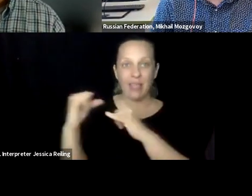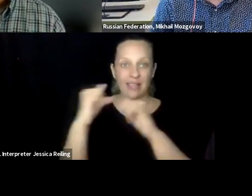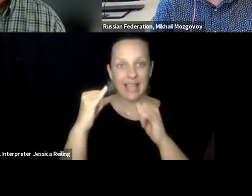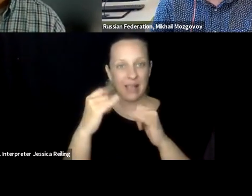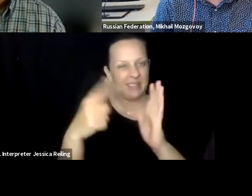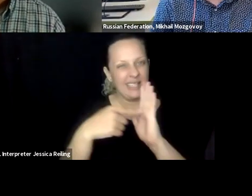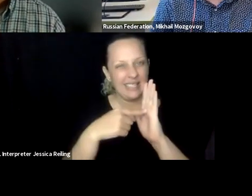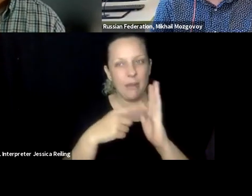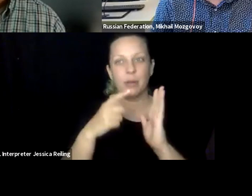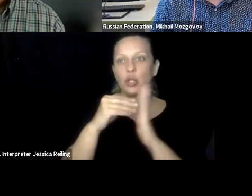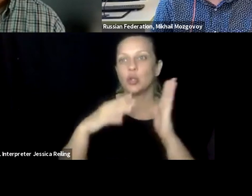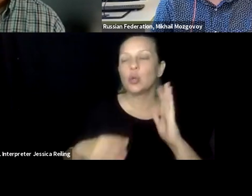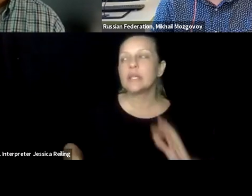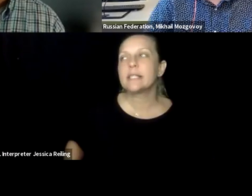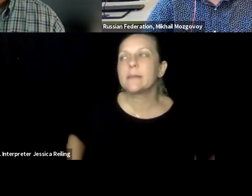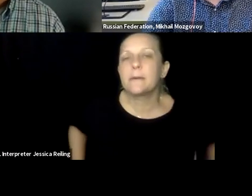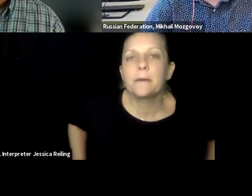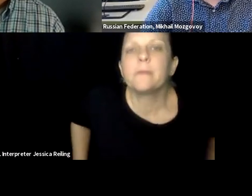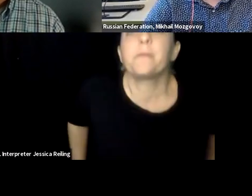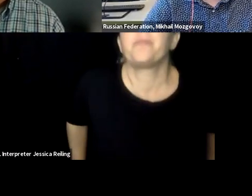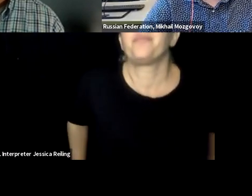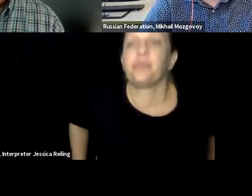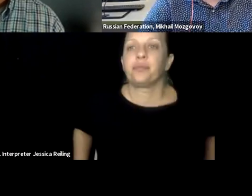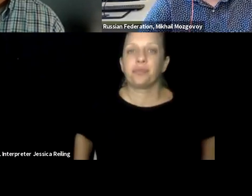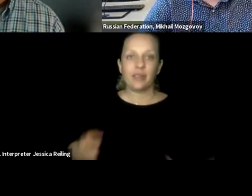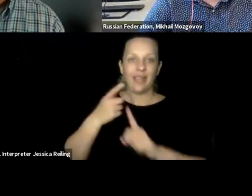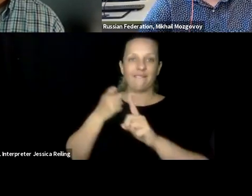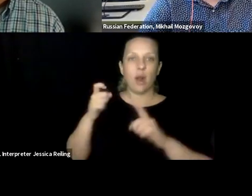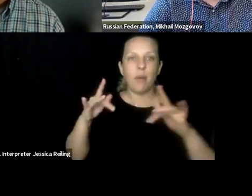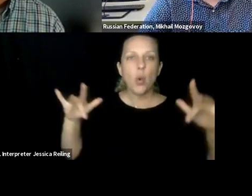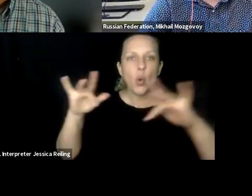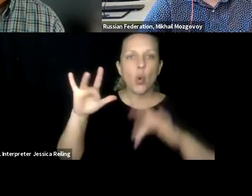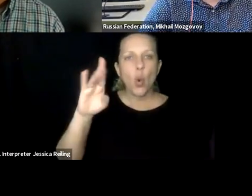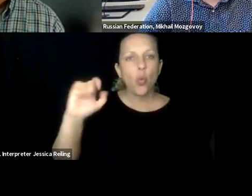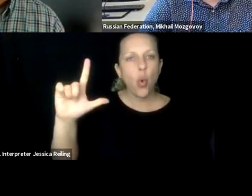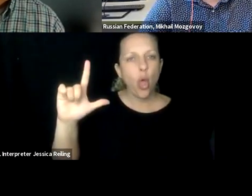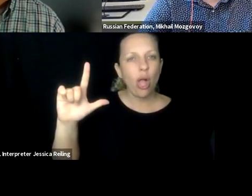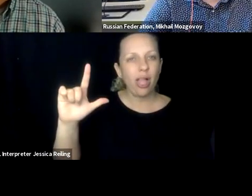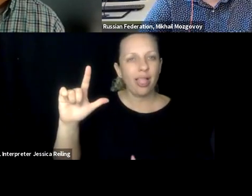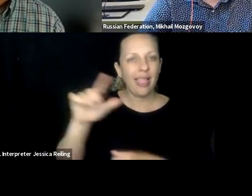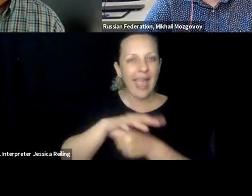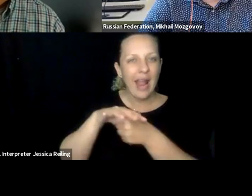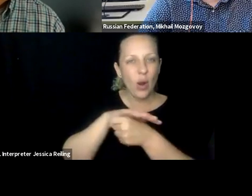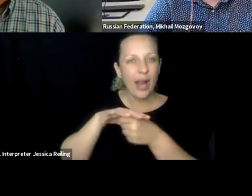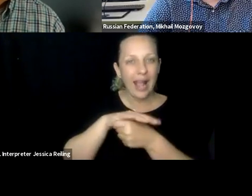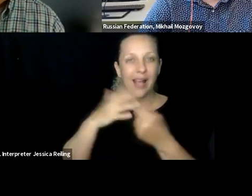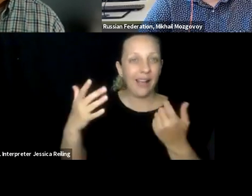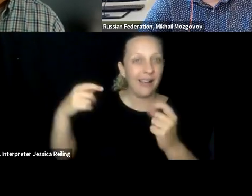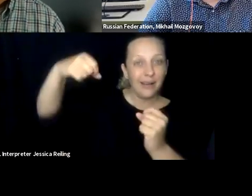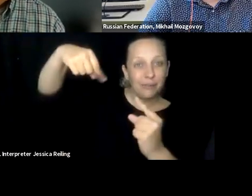as environmental challenges that may not be the same as in other parts of the world, things like where our students may come